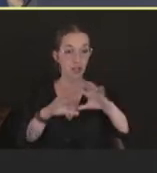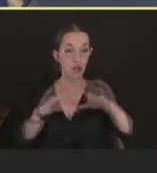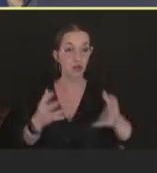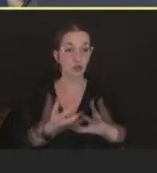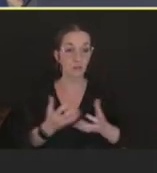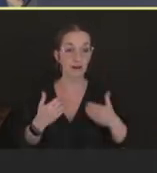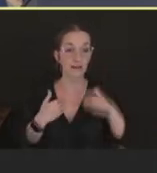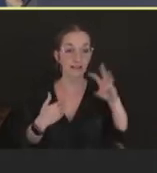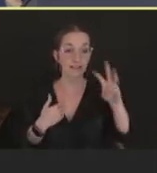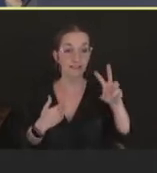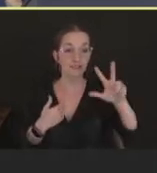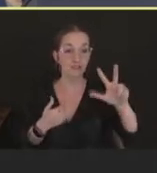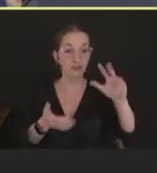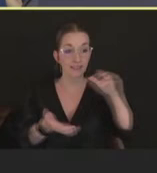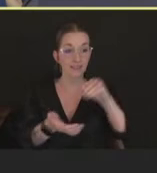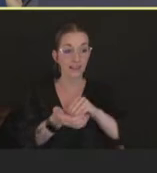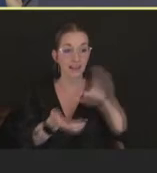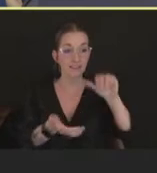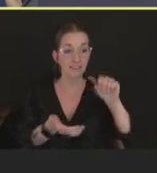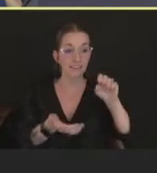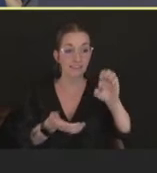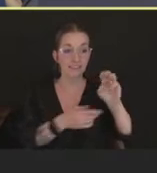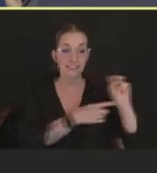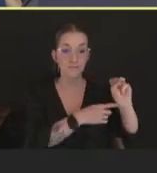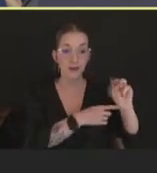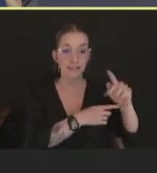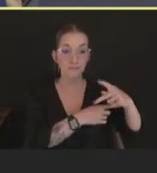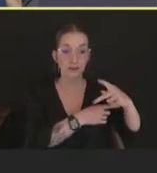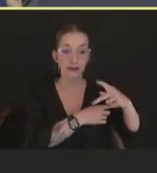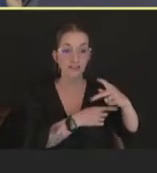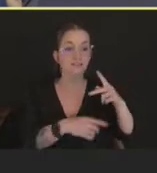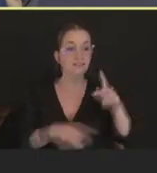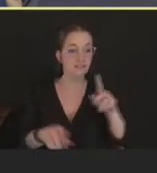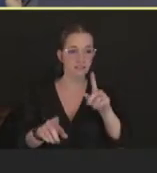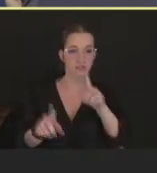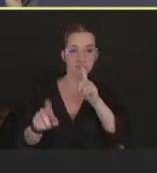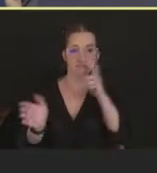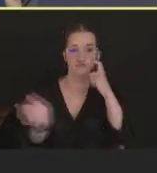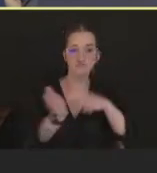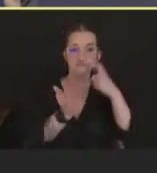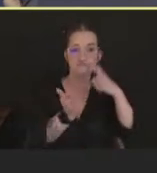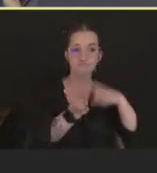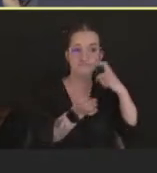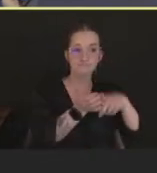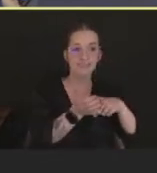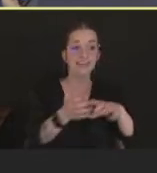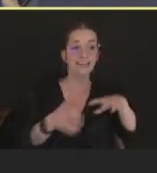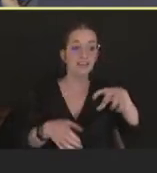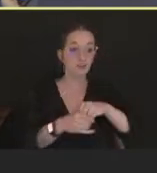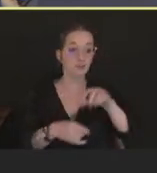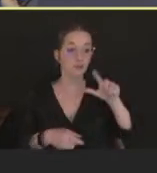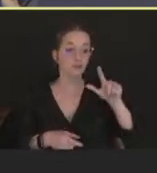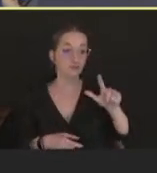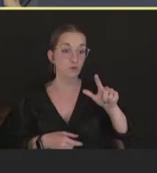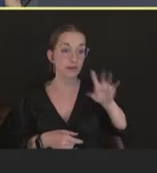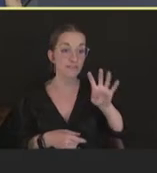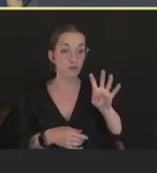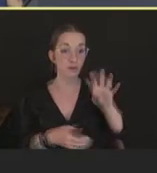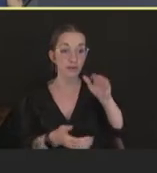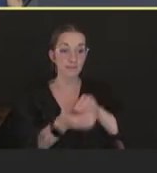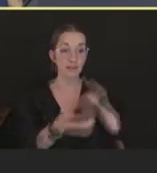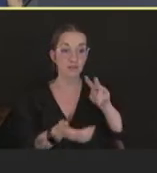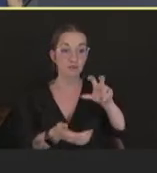63,000 cases of monkeypox reported, including 24,203 in the United States. Monkeypox cases